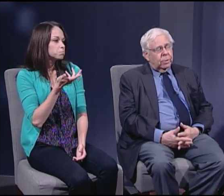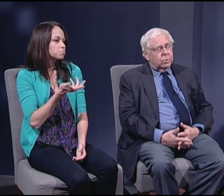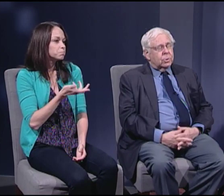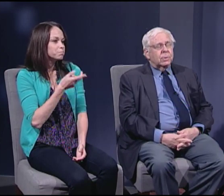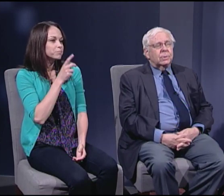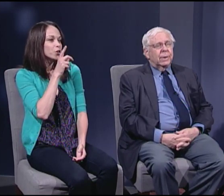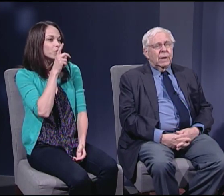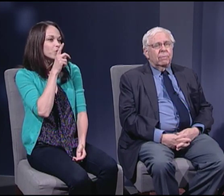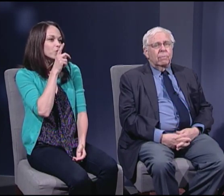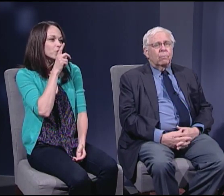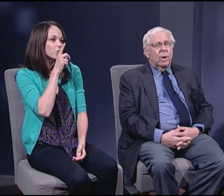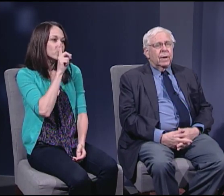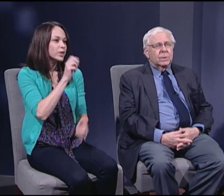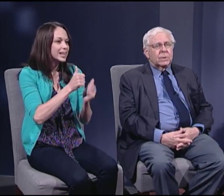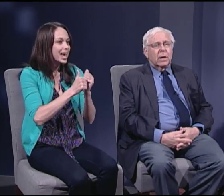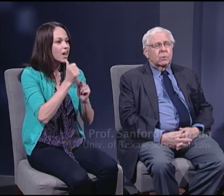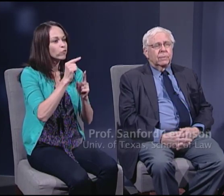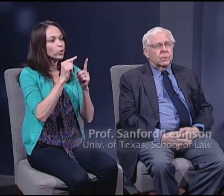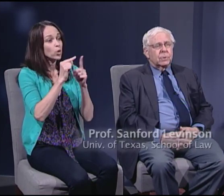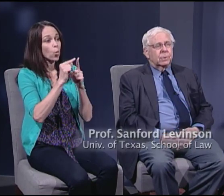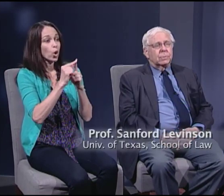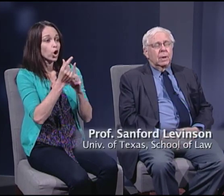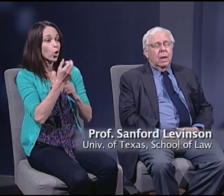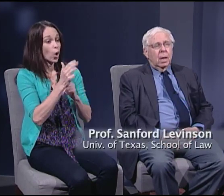or certainly every phrase is controversial.